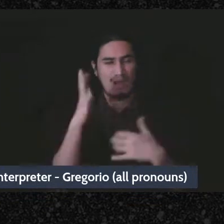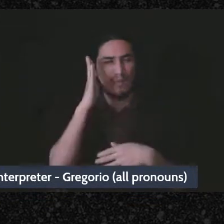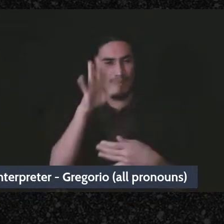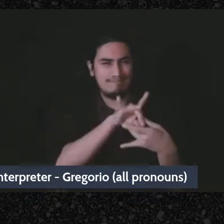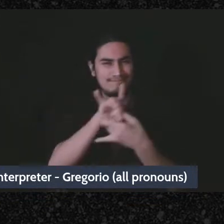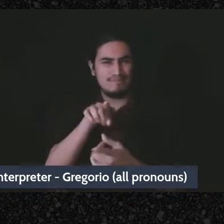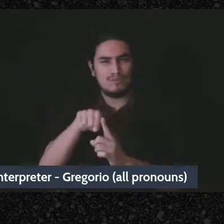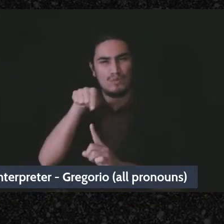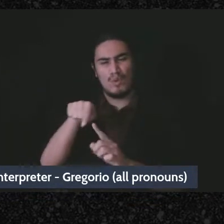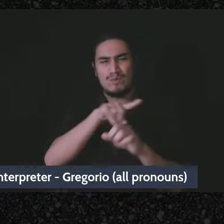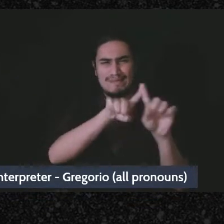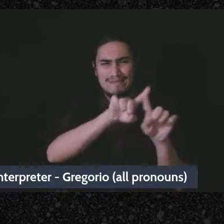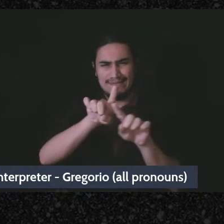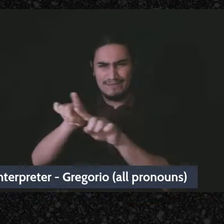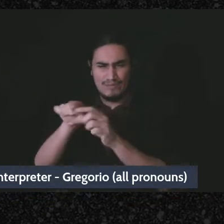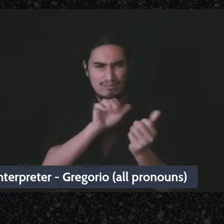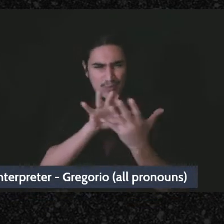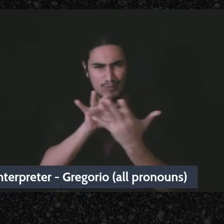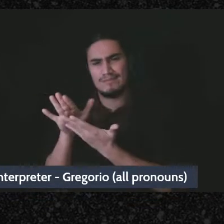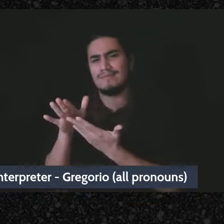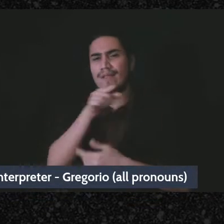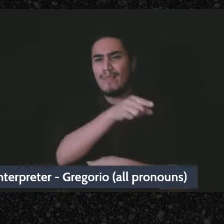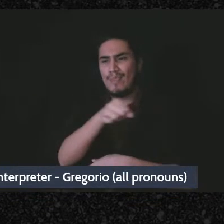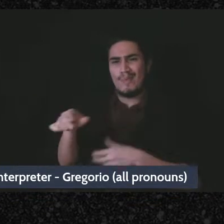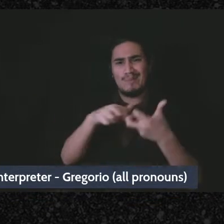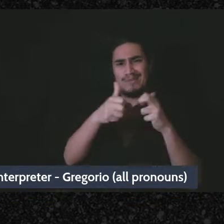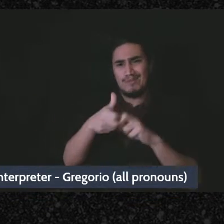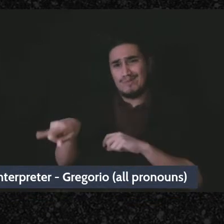different things and talk about some of the issues they face and some of the pros and cons of those